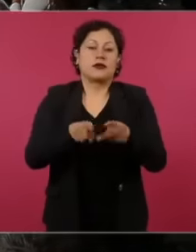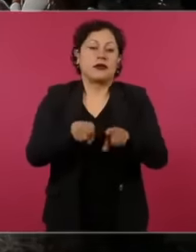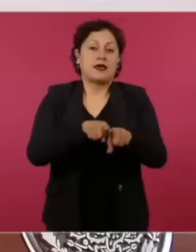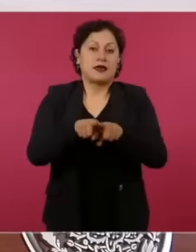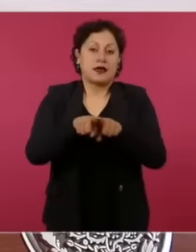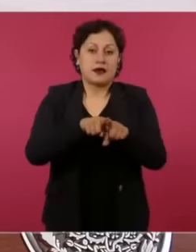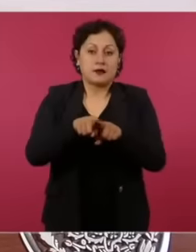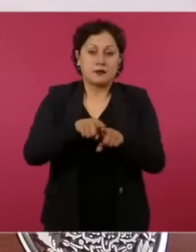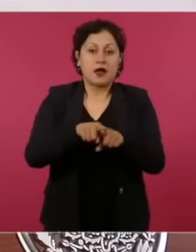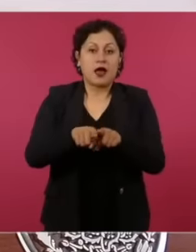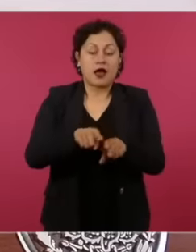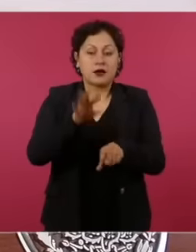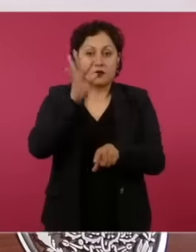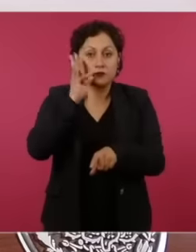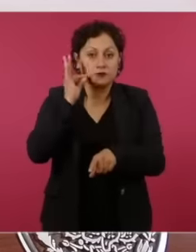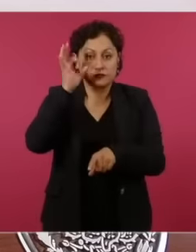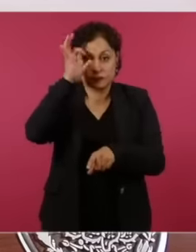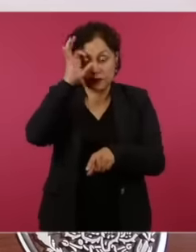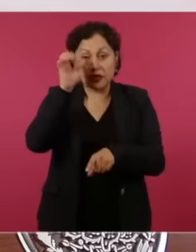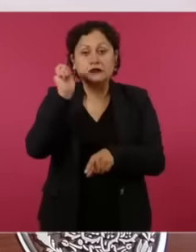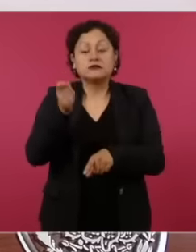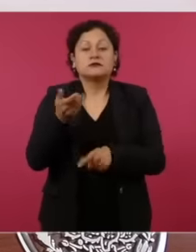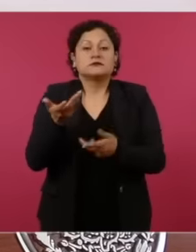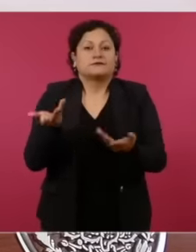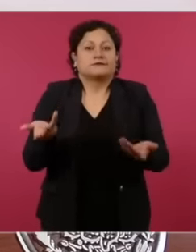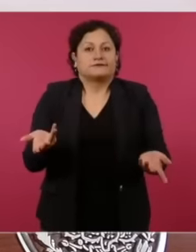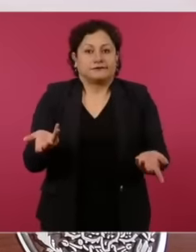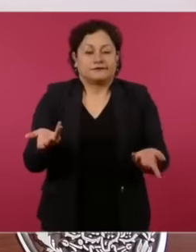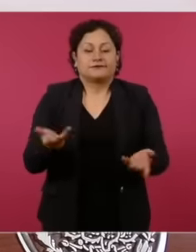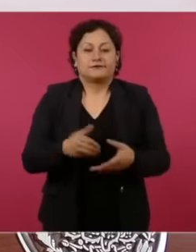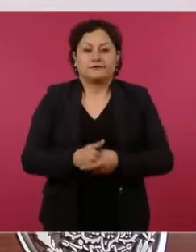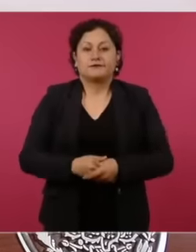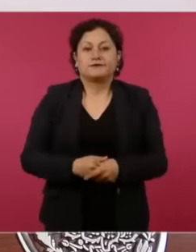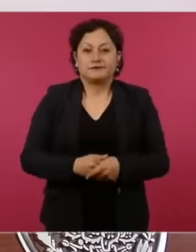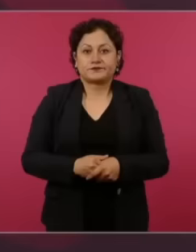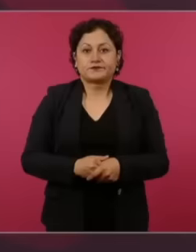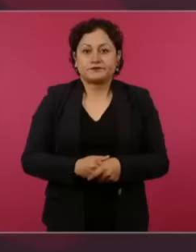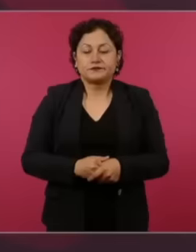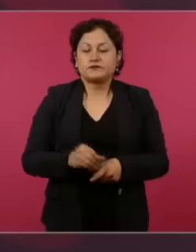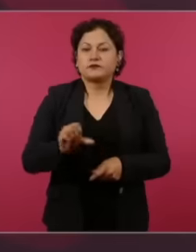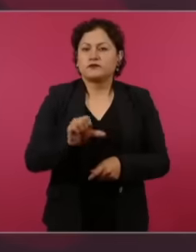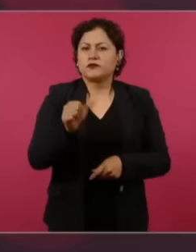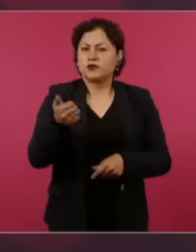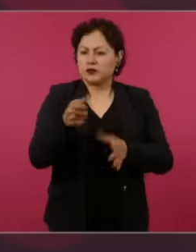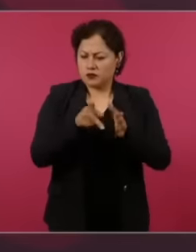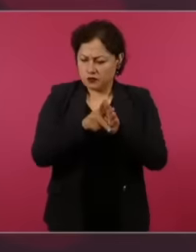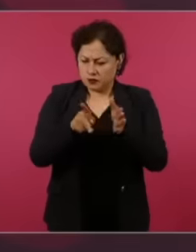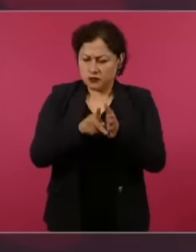eh from the Diario del Hogar Philomeno